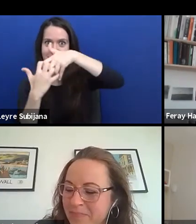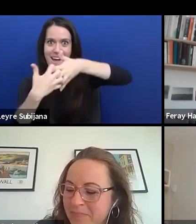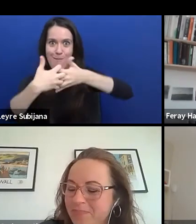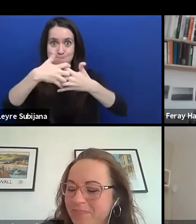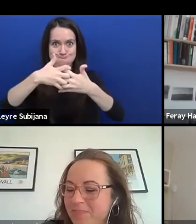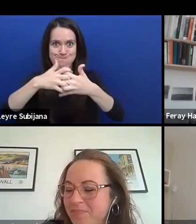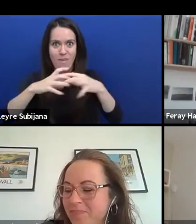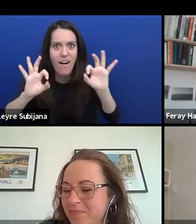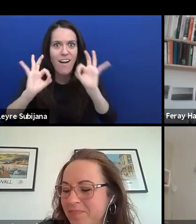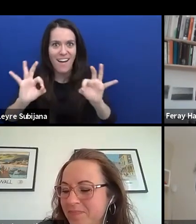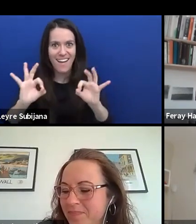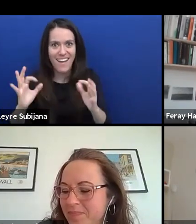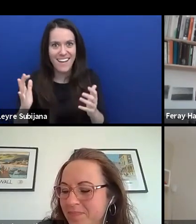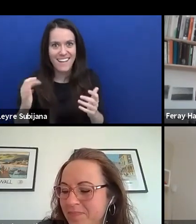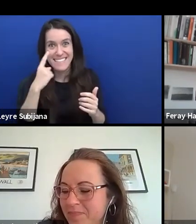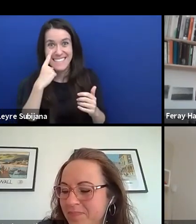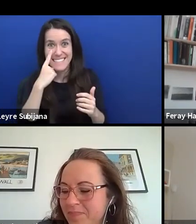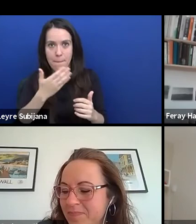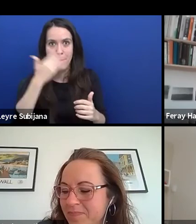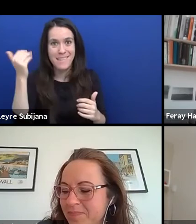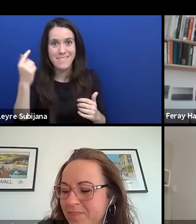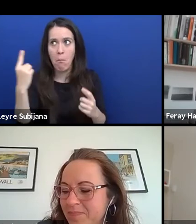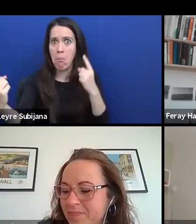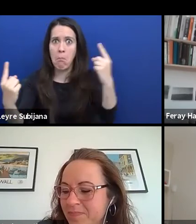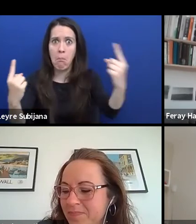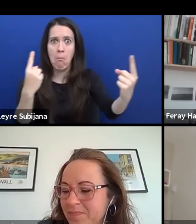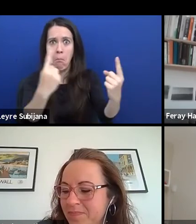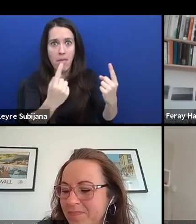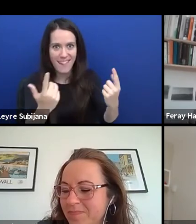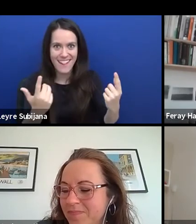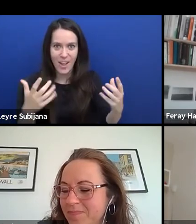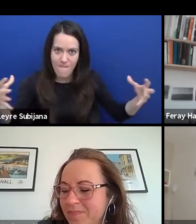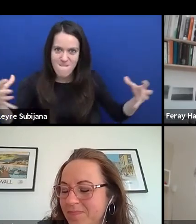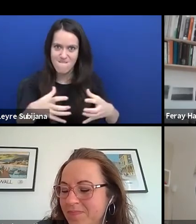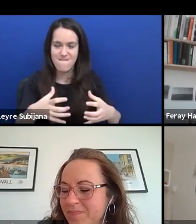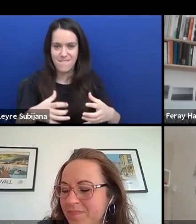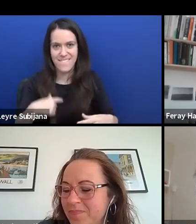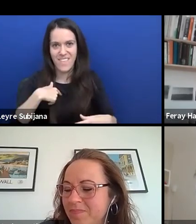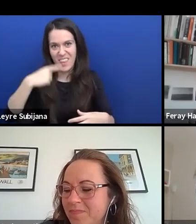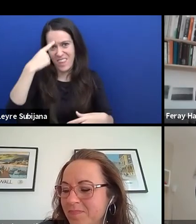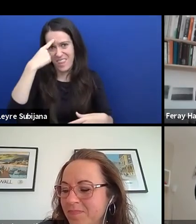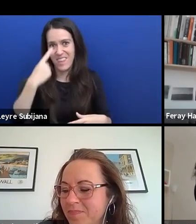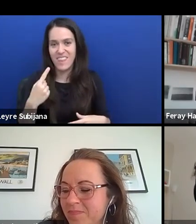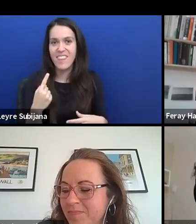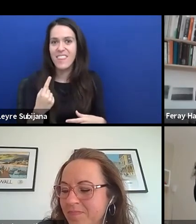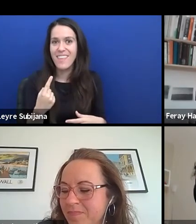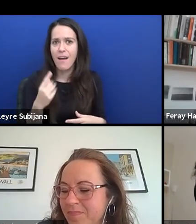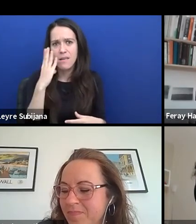which makes us be our best selves. And that is why I expect what I experienced a lot with theatre works.